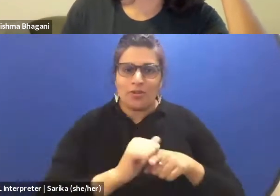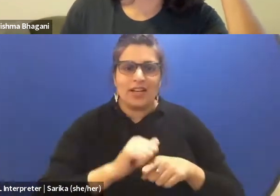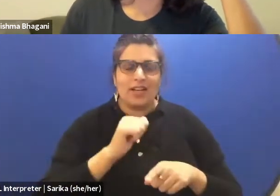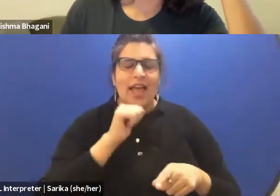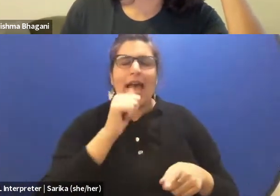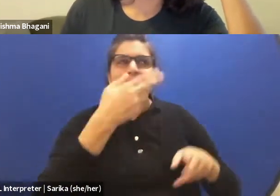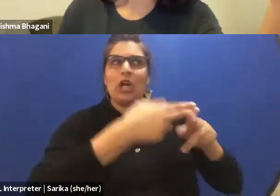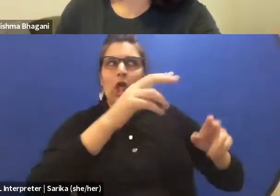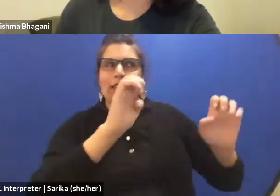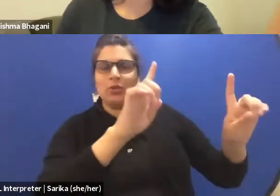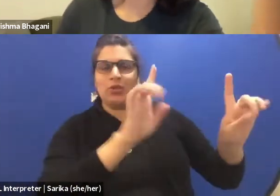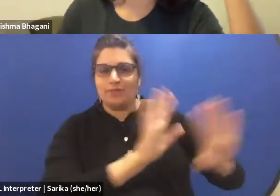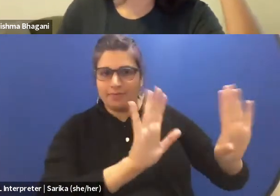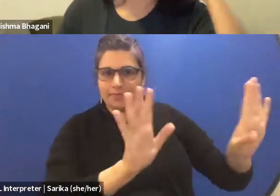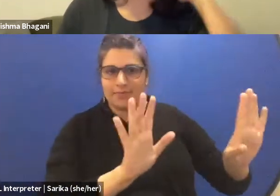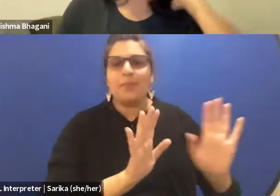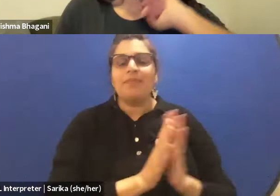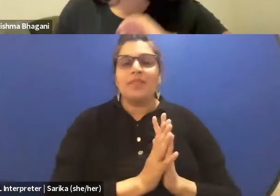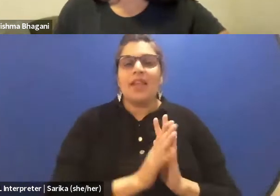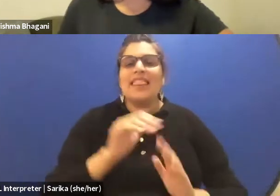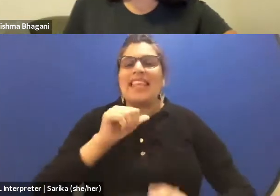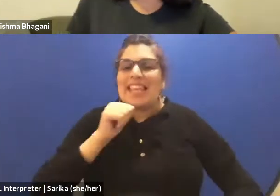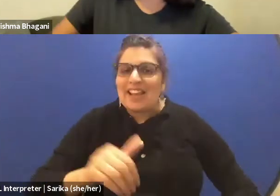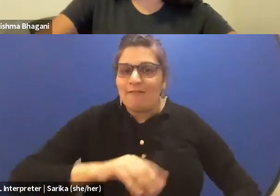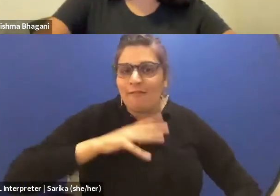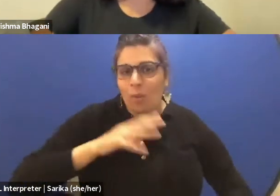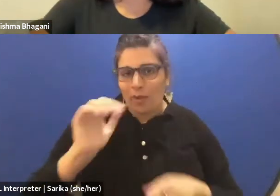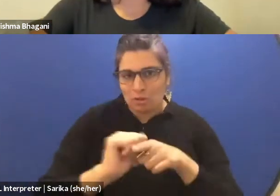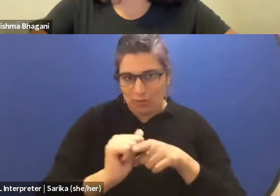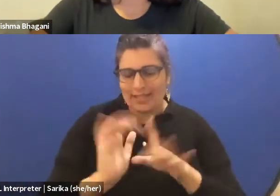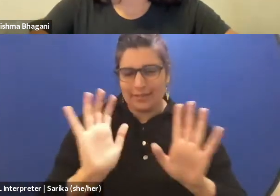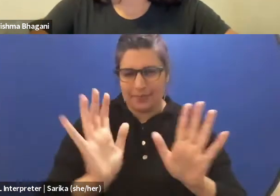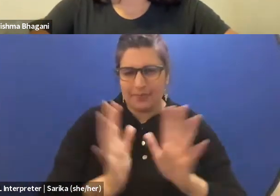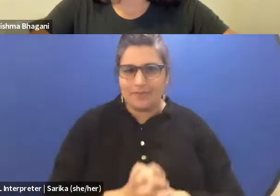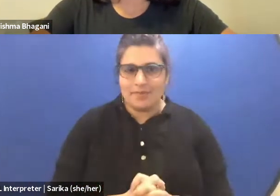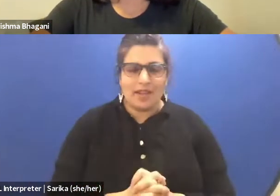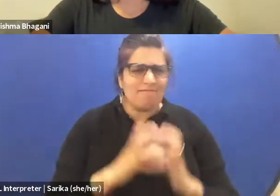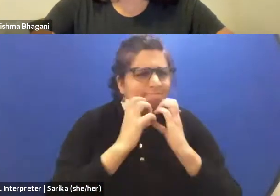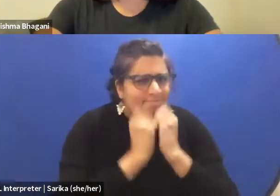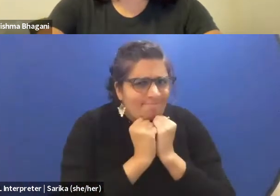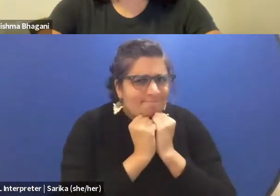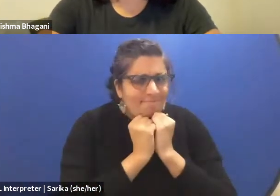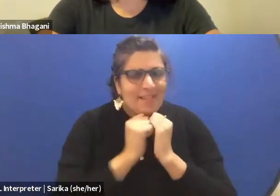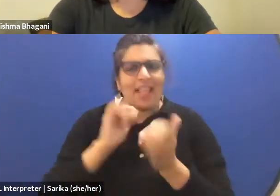The informal training, which is what you're referring to.